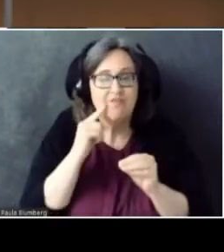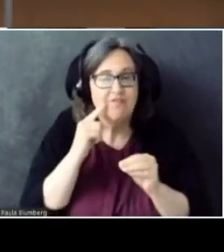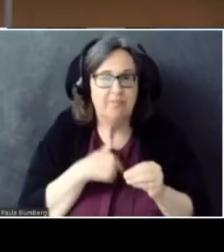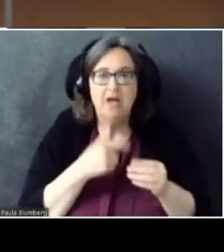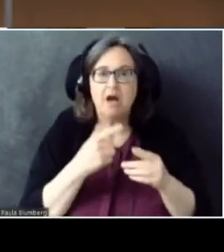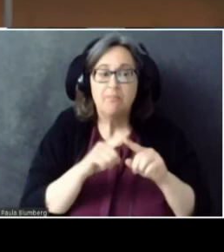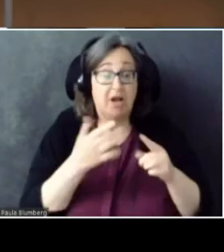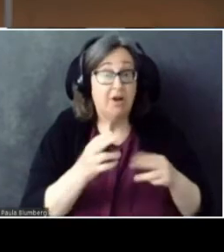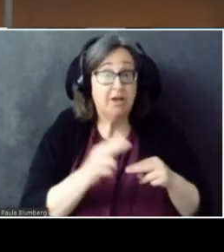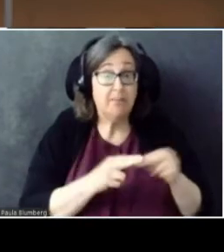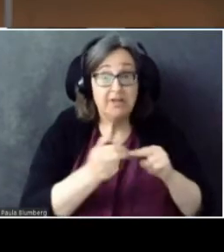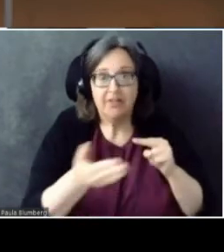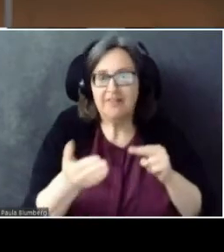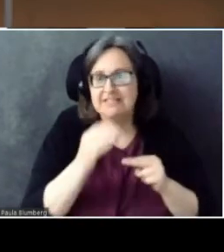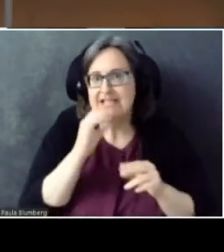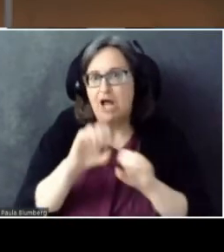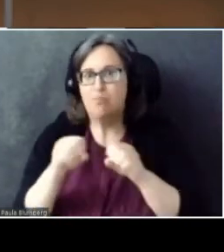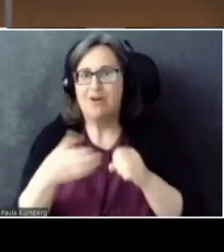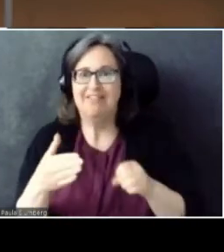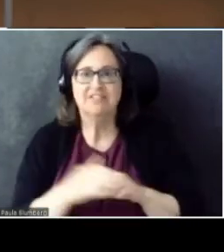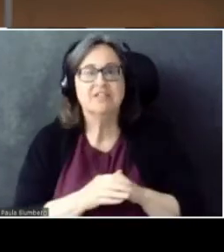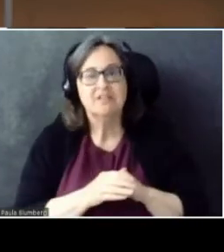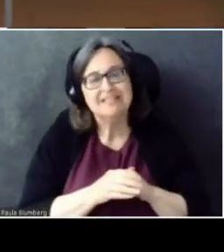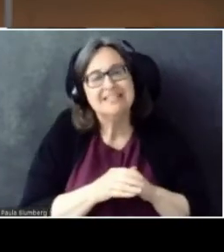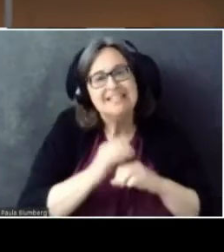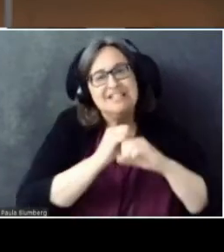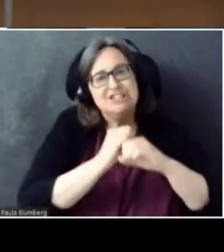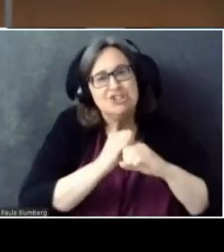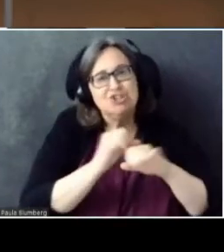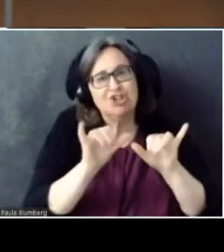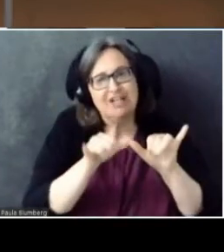And breaking things is a lot of what security engineering is all about.